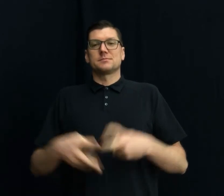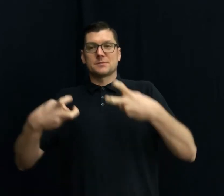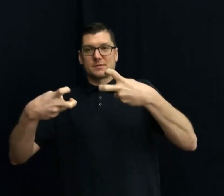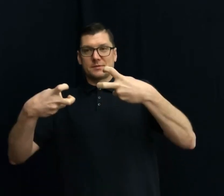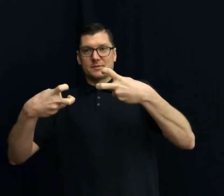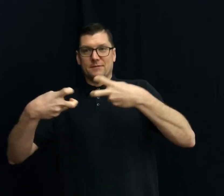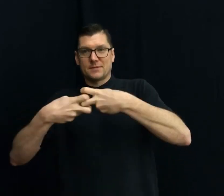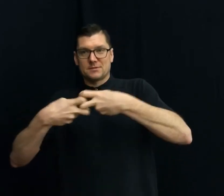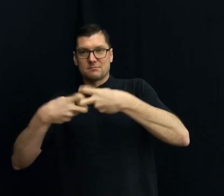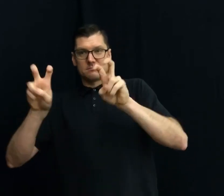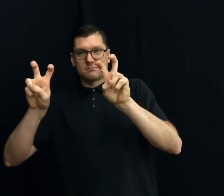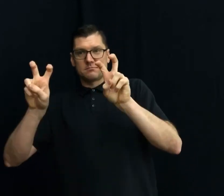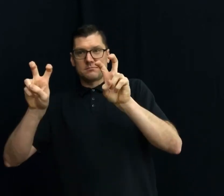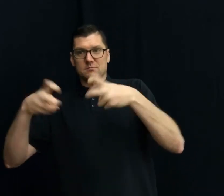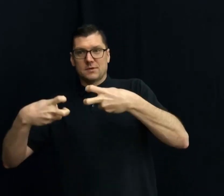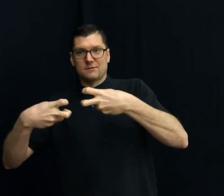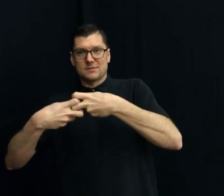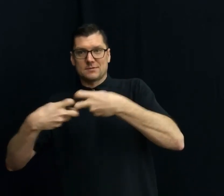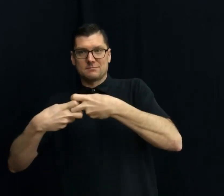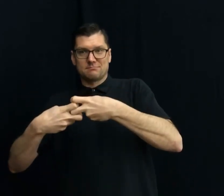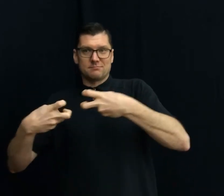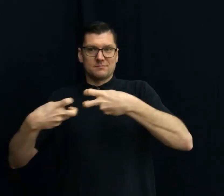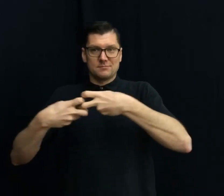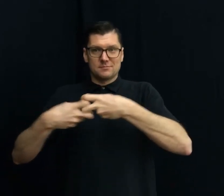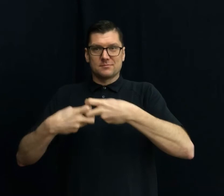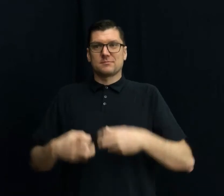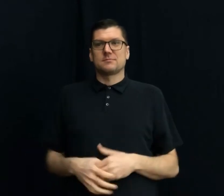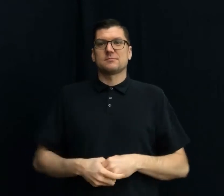PHYSICS